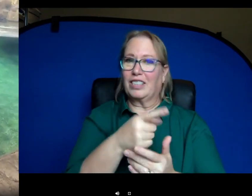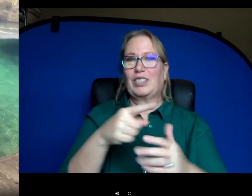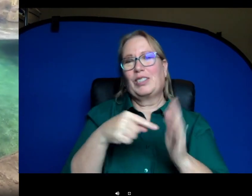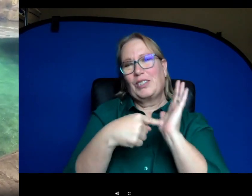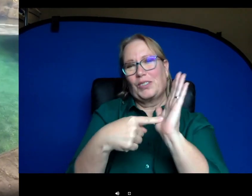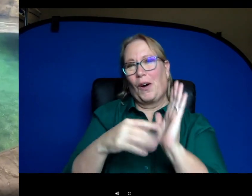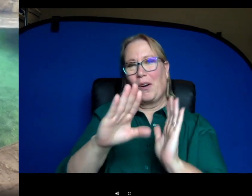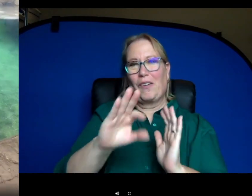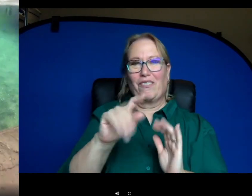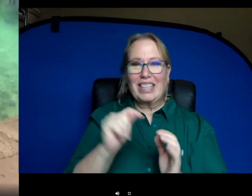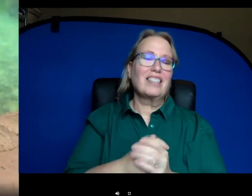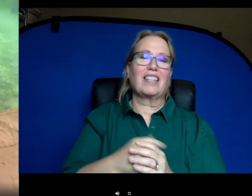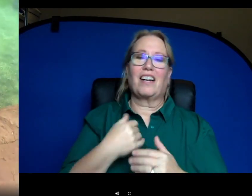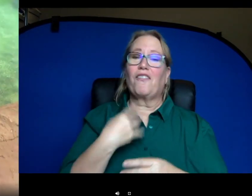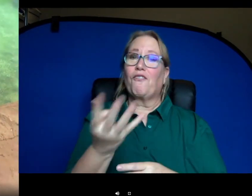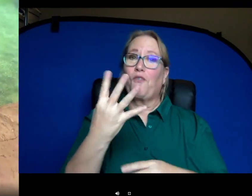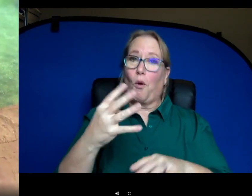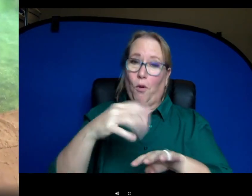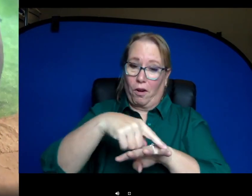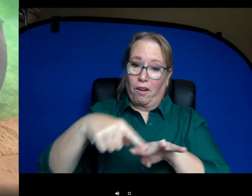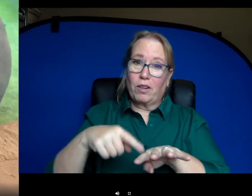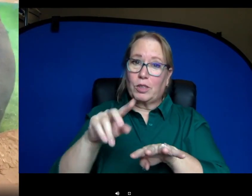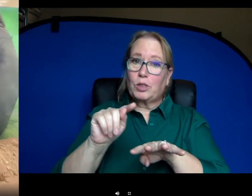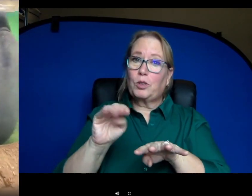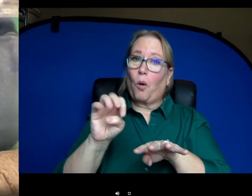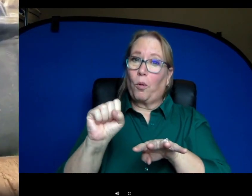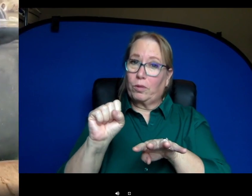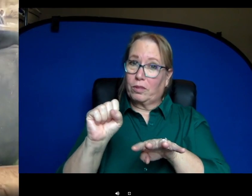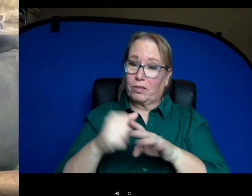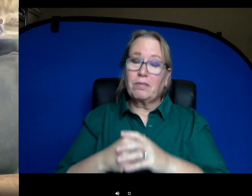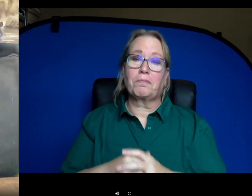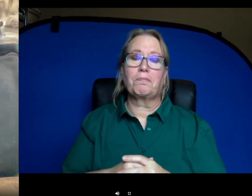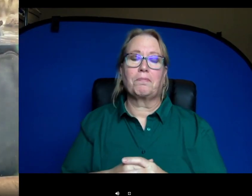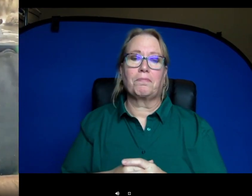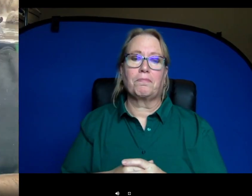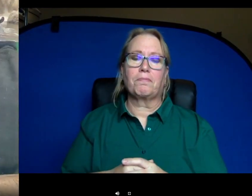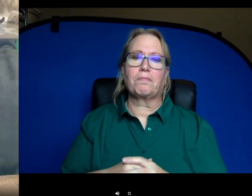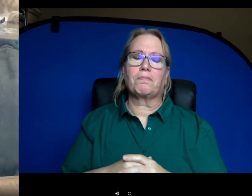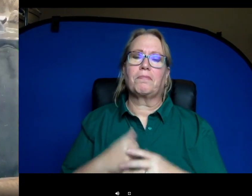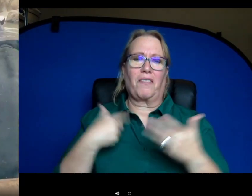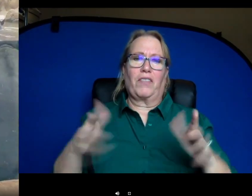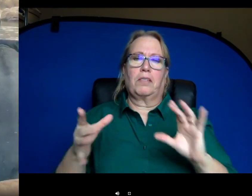you, they have four toes which is pretty cool. um and I mentioned that these guys are